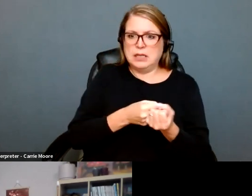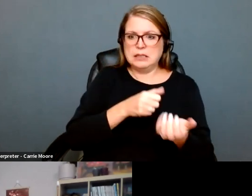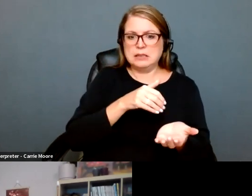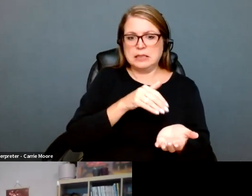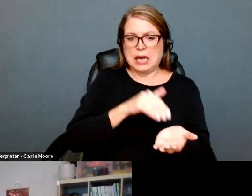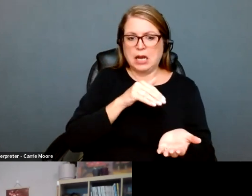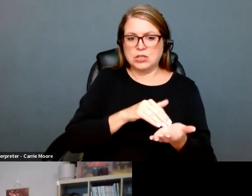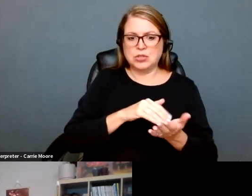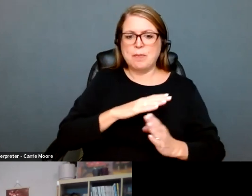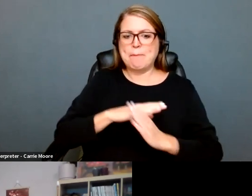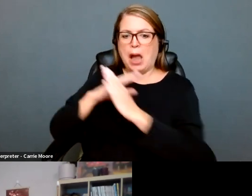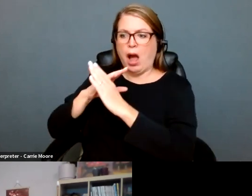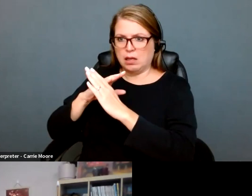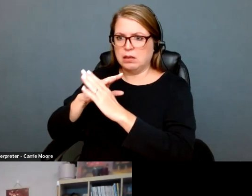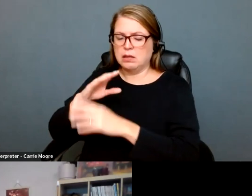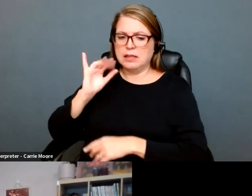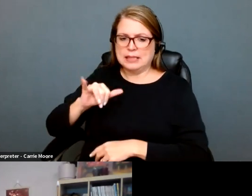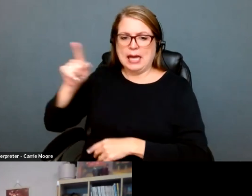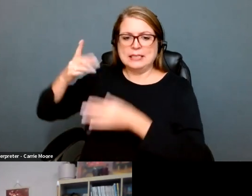presently doctors here in Idaho can